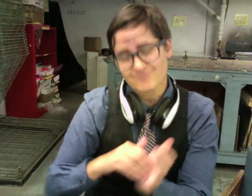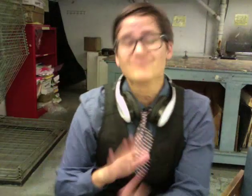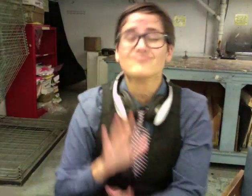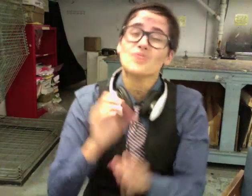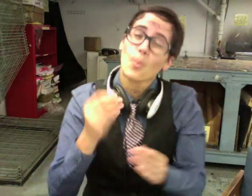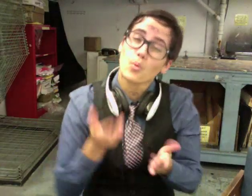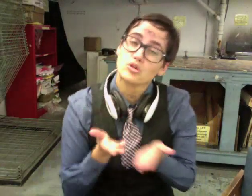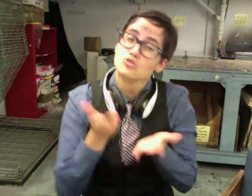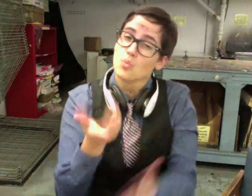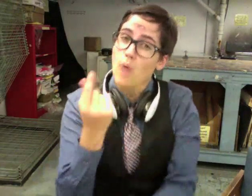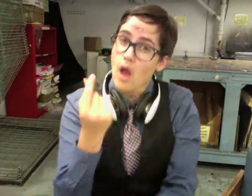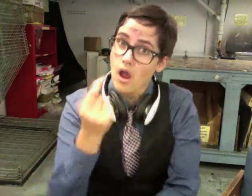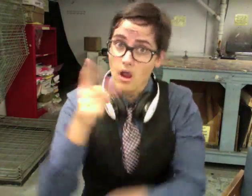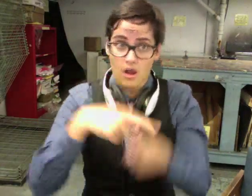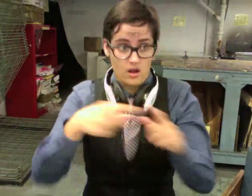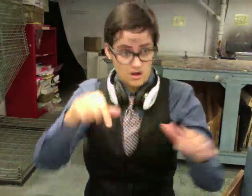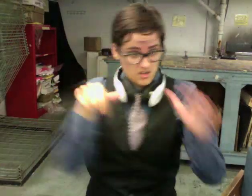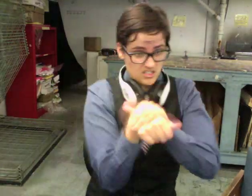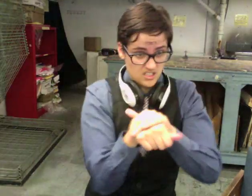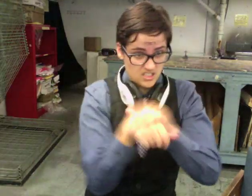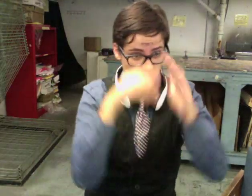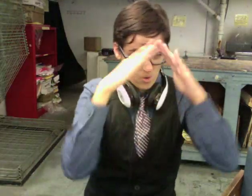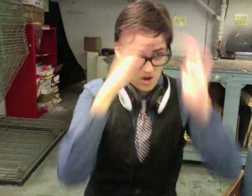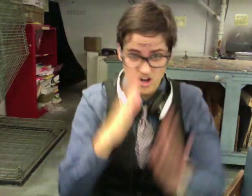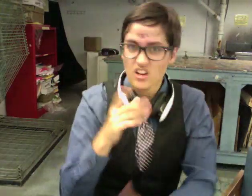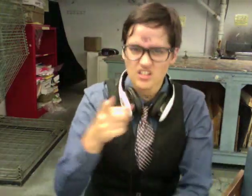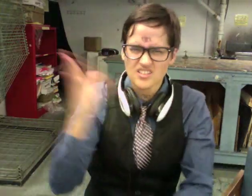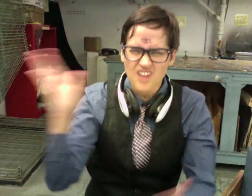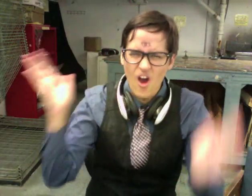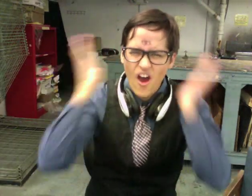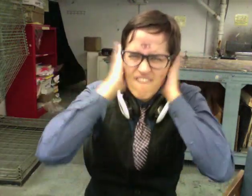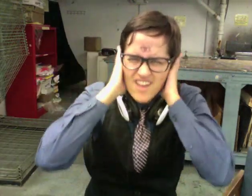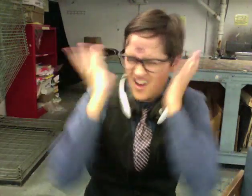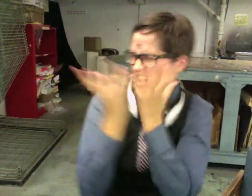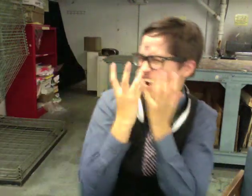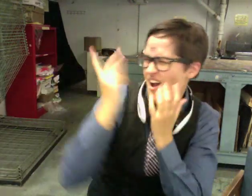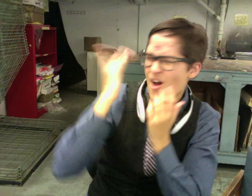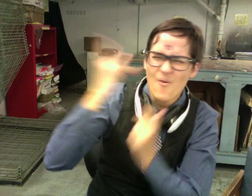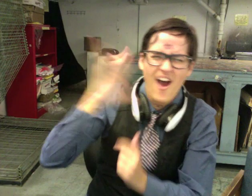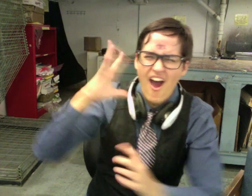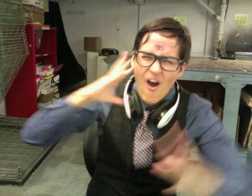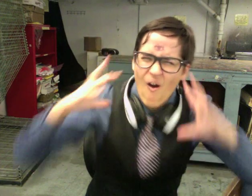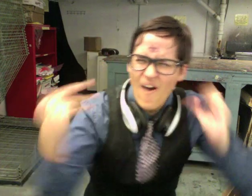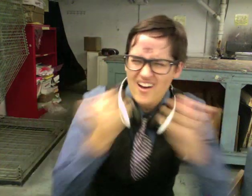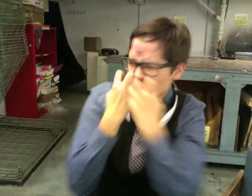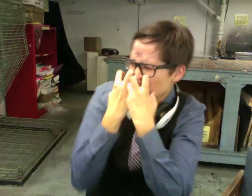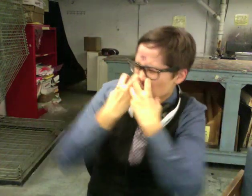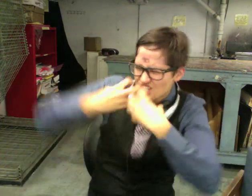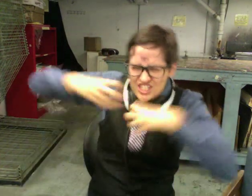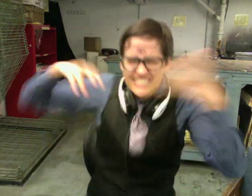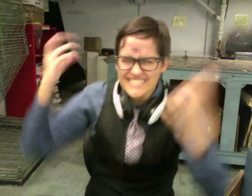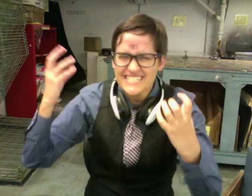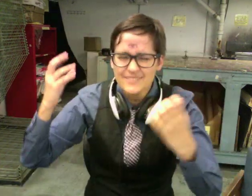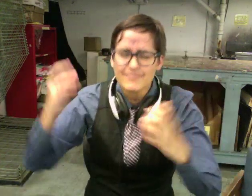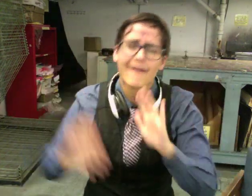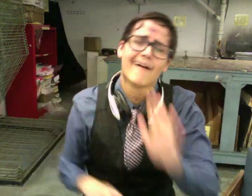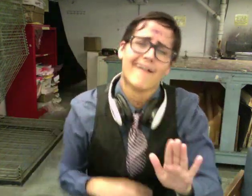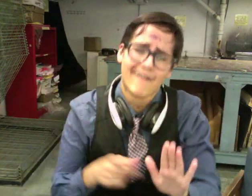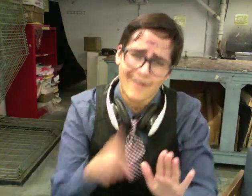your ears to blot out the screams. Oh, you deaf people don't have to worry!